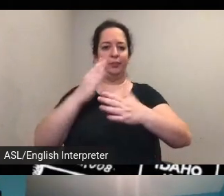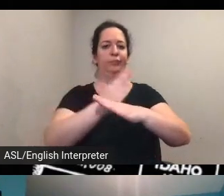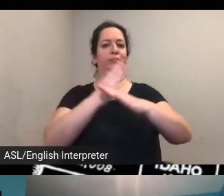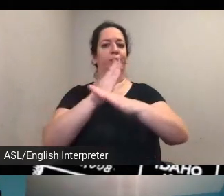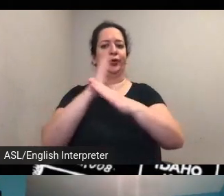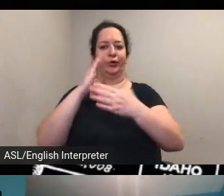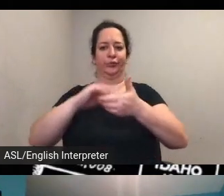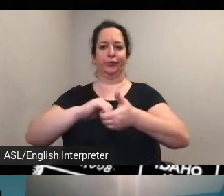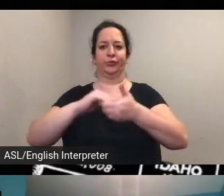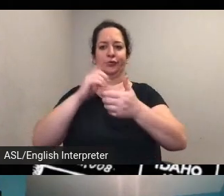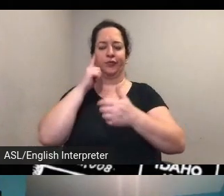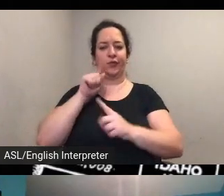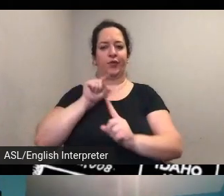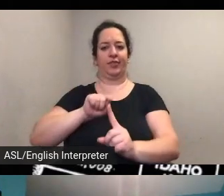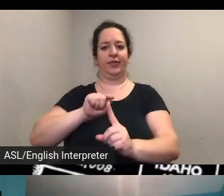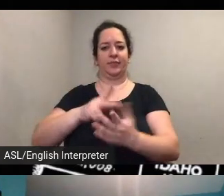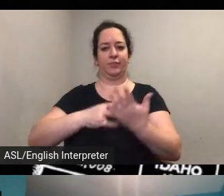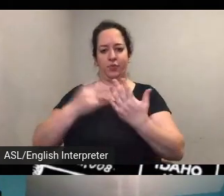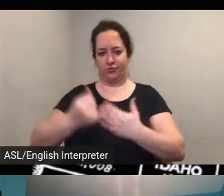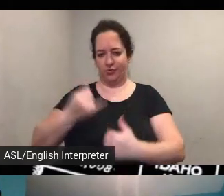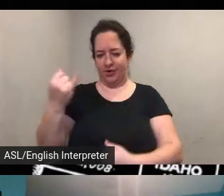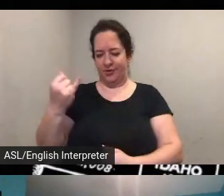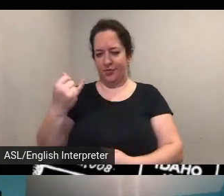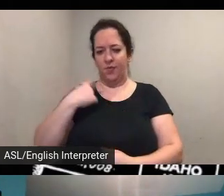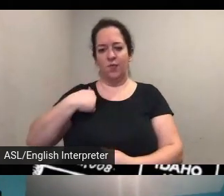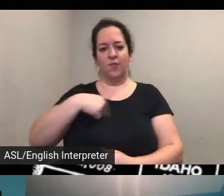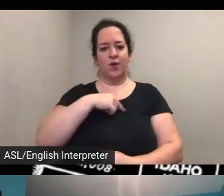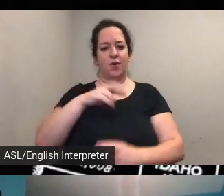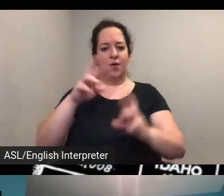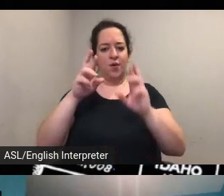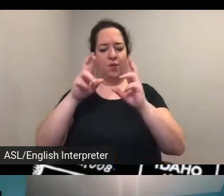and we're hoping to use that as a launching point